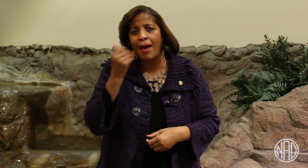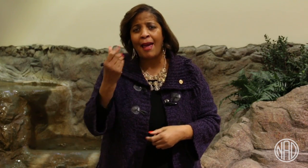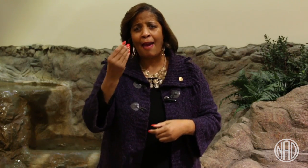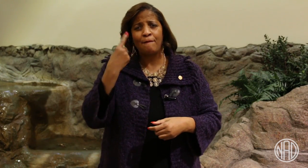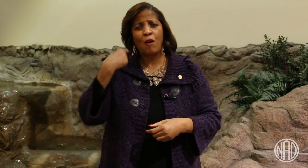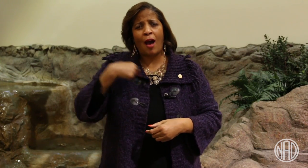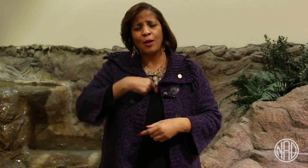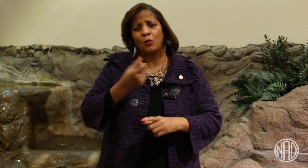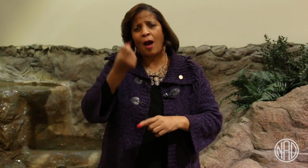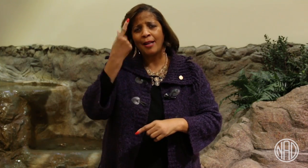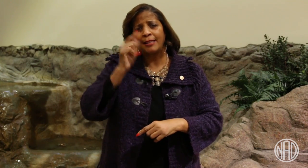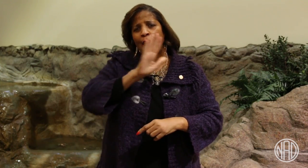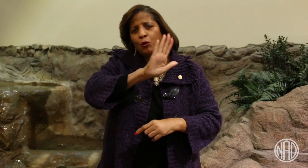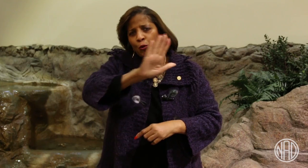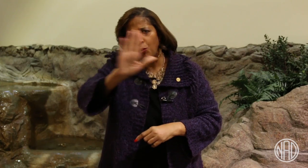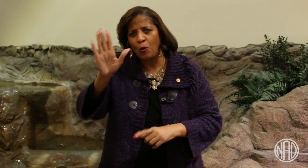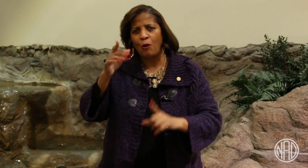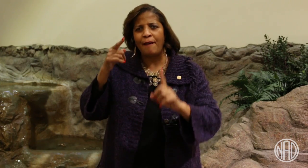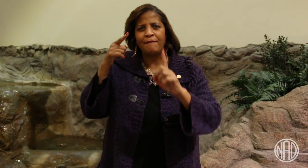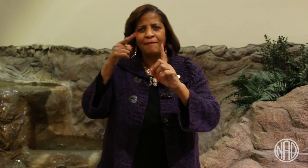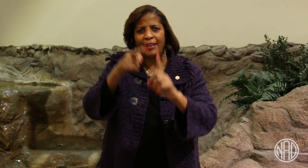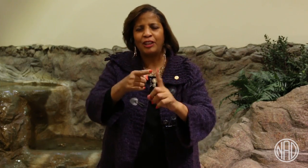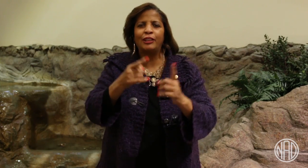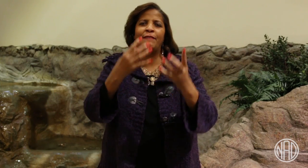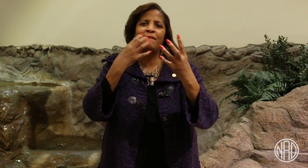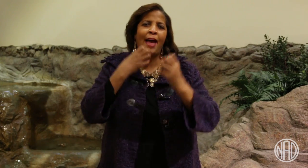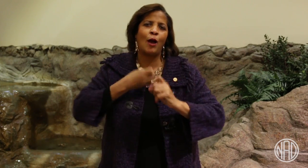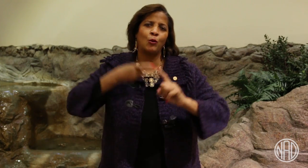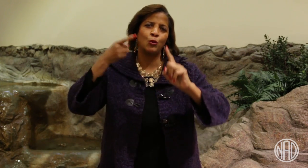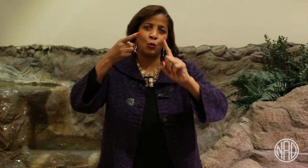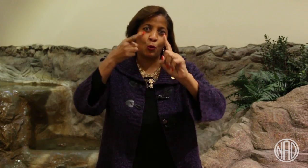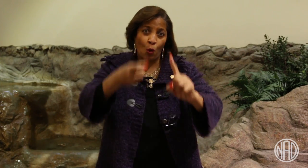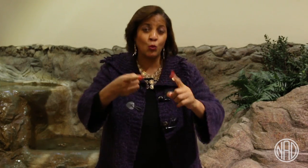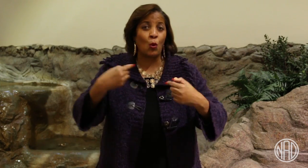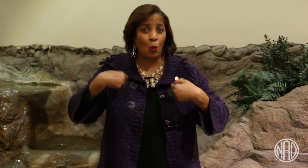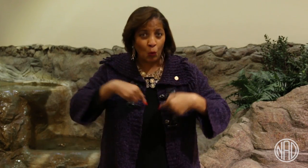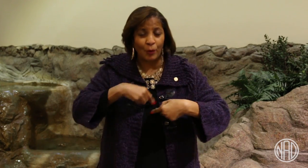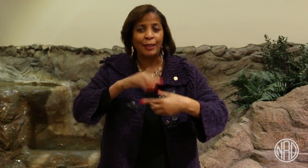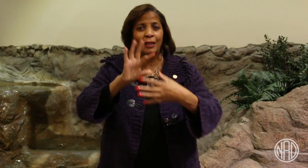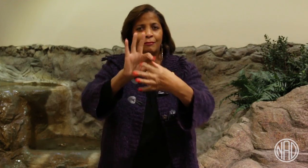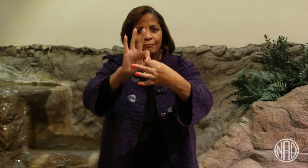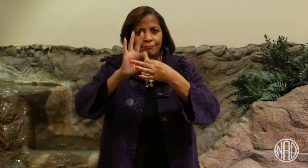This survey will help us understand your mission, vision, values, and goals.